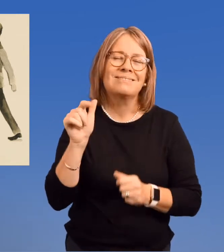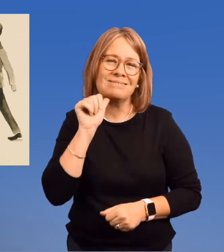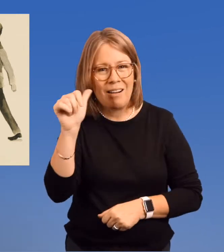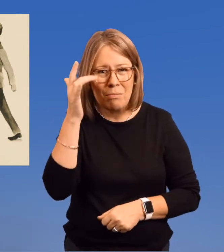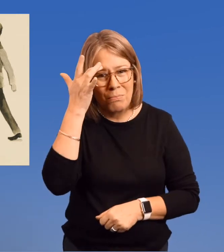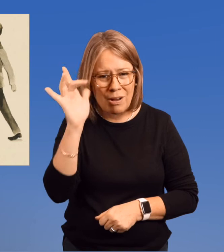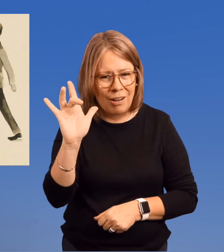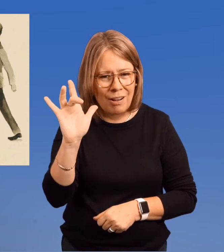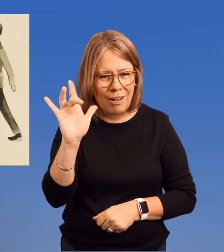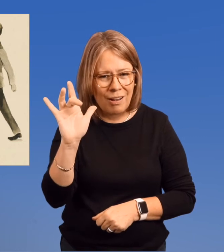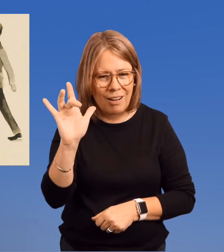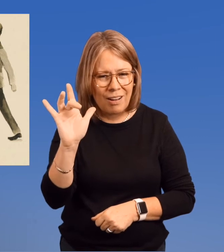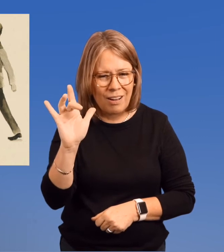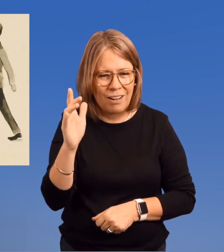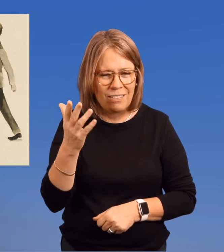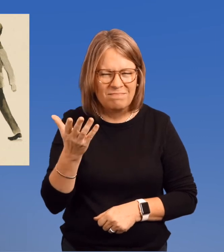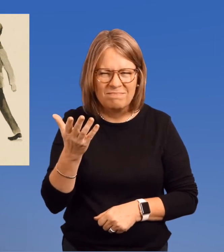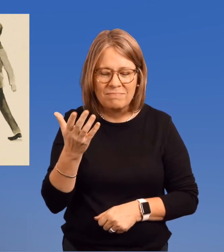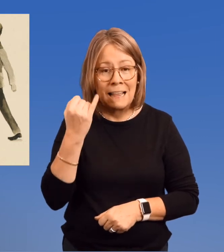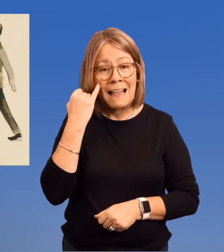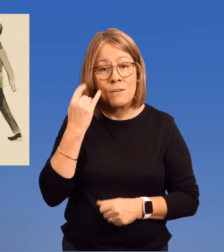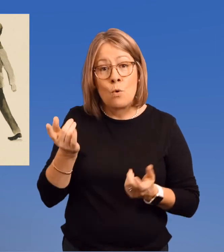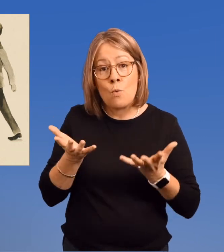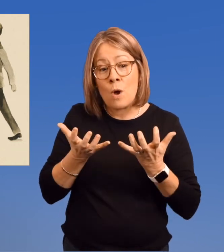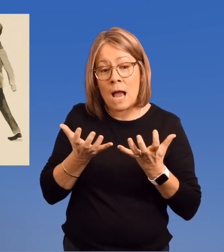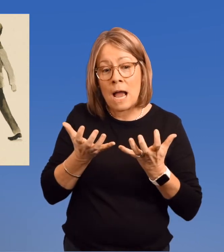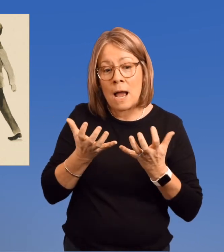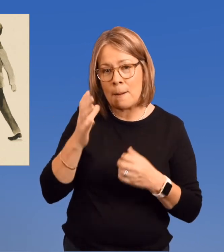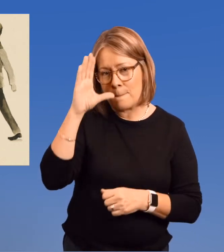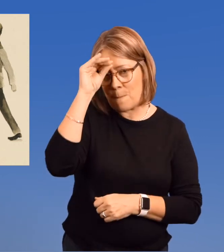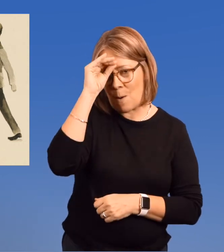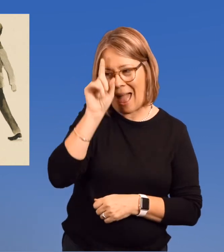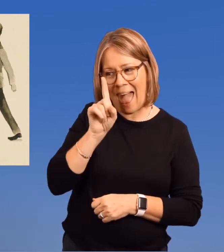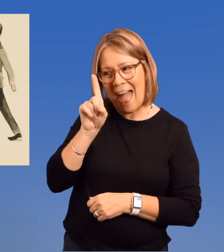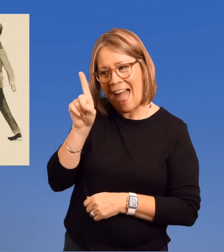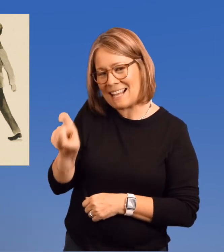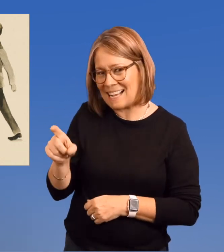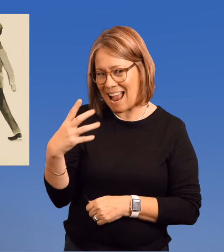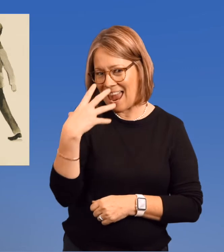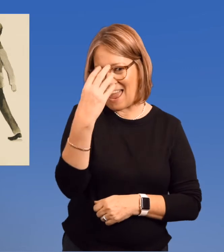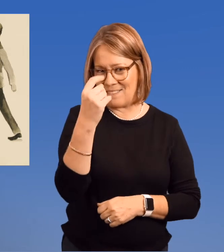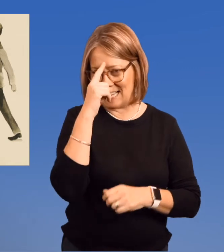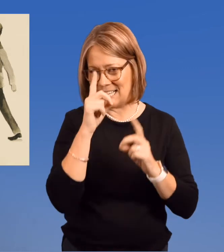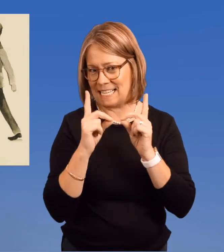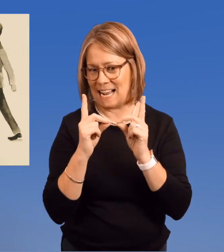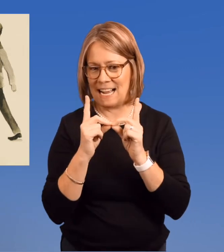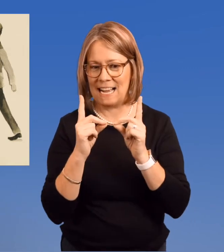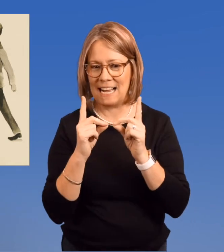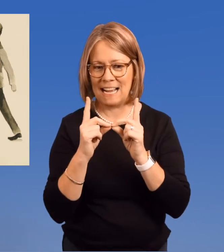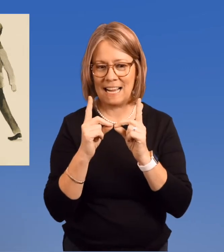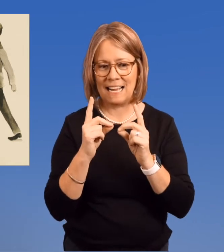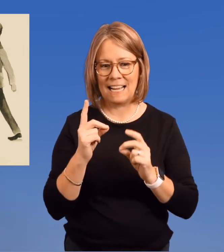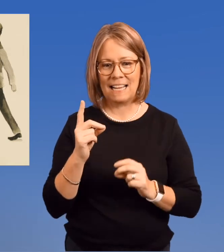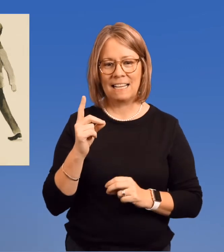to be smart if she wanted a boy to ask her out on a date.